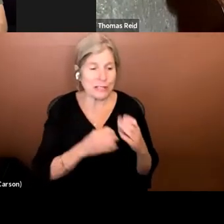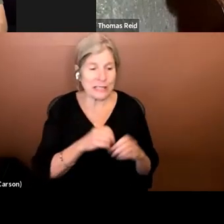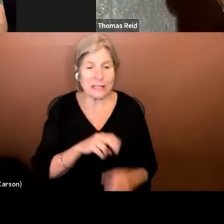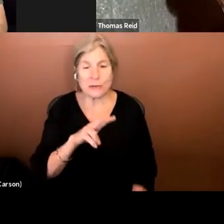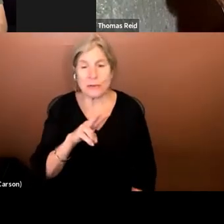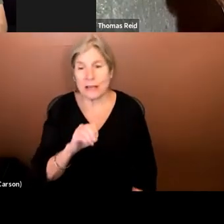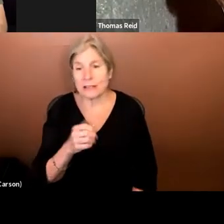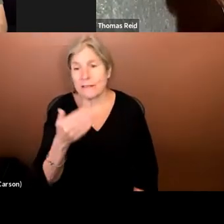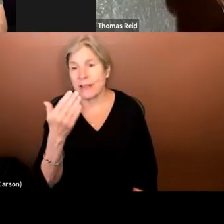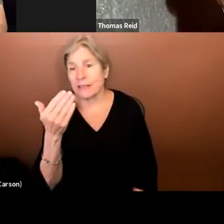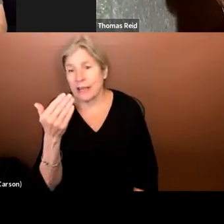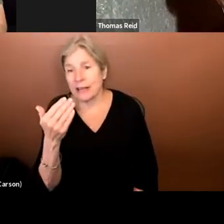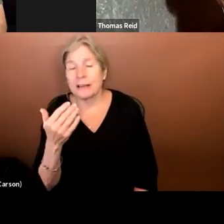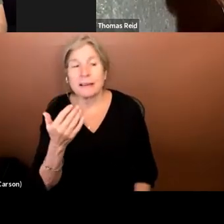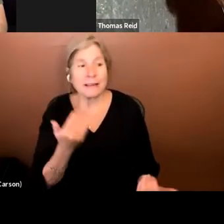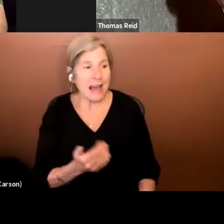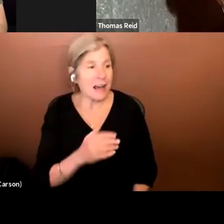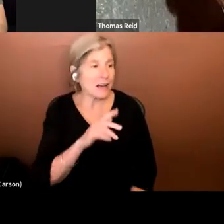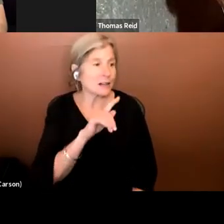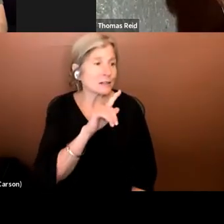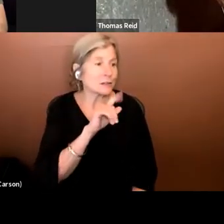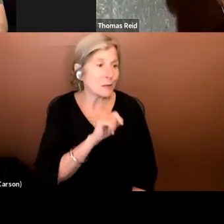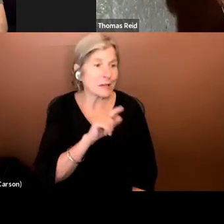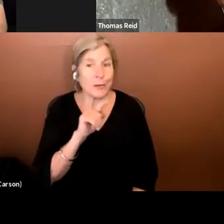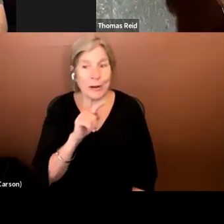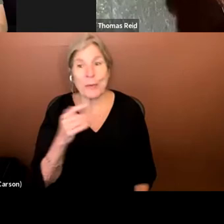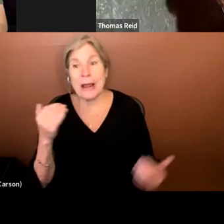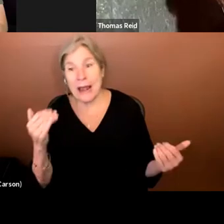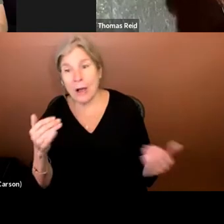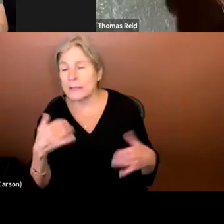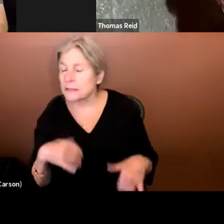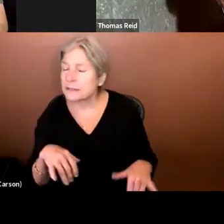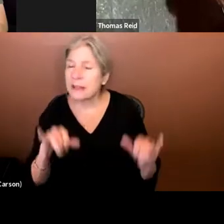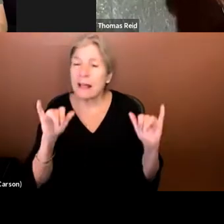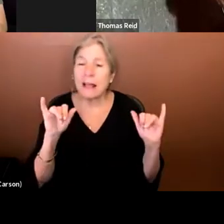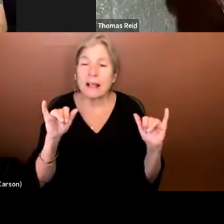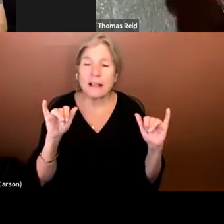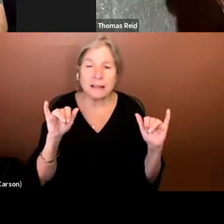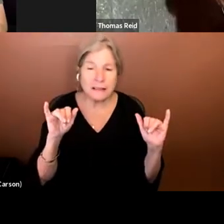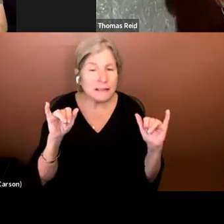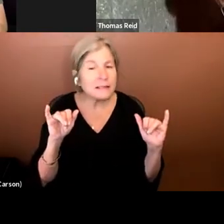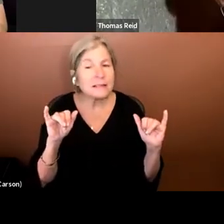. It's 2021 now. It still has legs. It's still evolving.